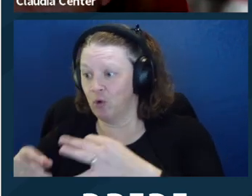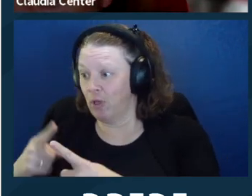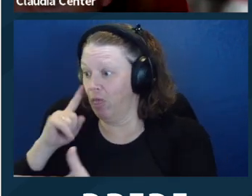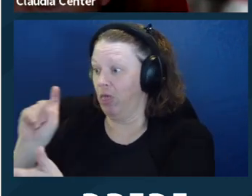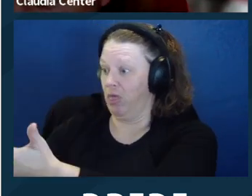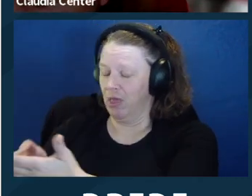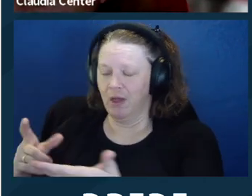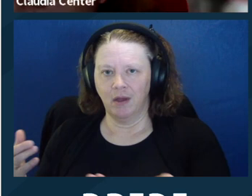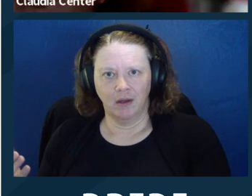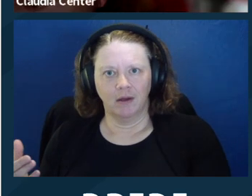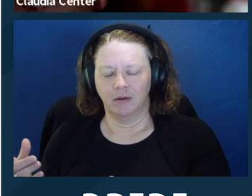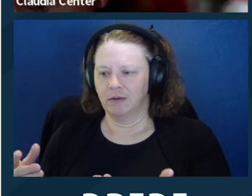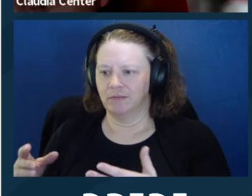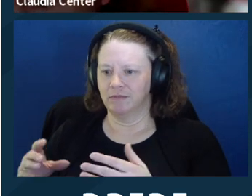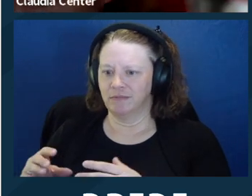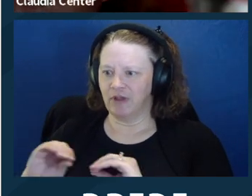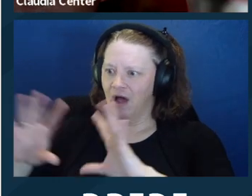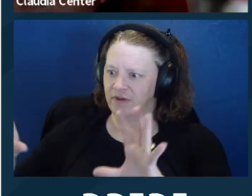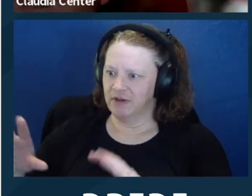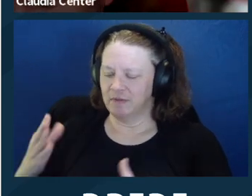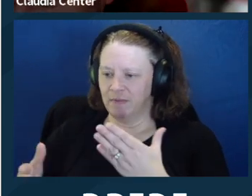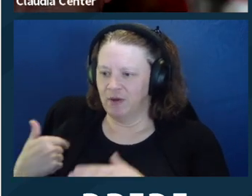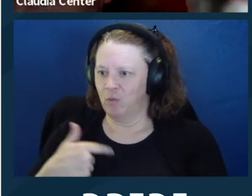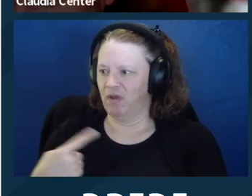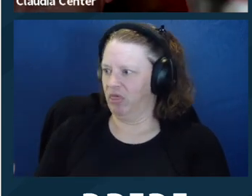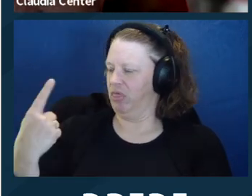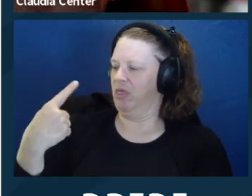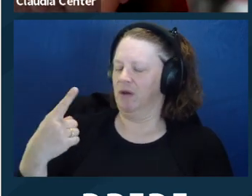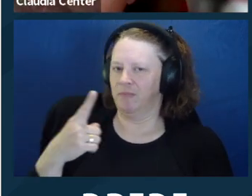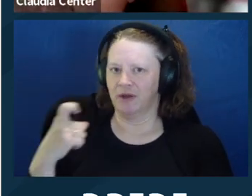was ineffective and did not help the client when the disability is obvious, and the attorney